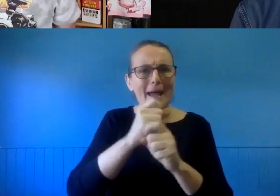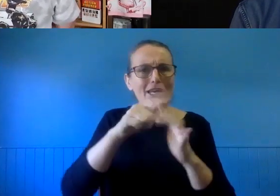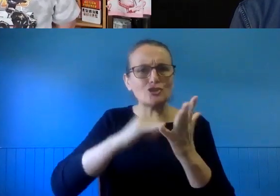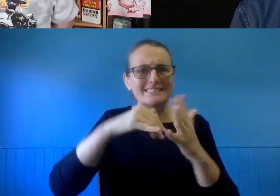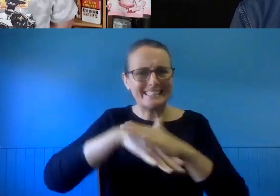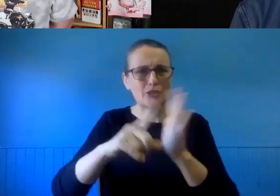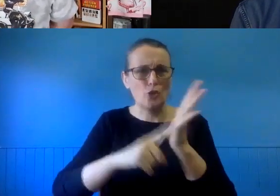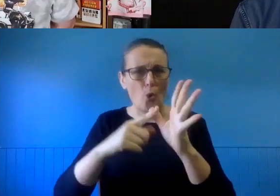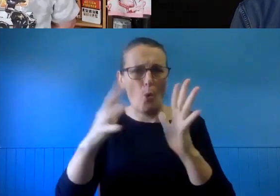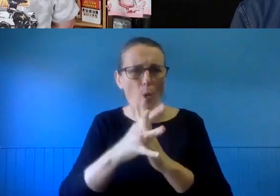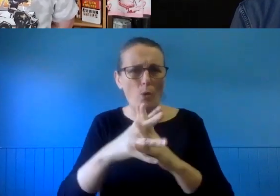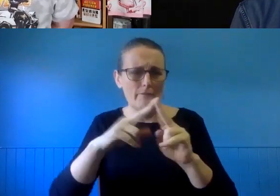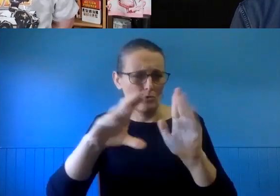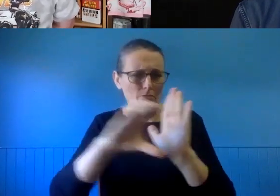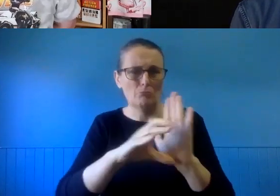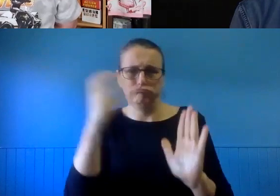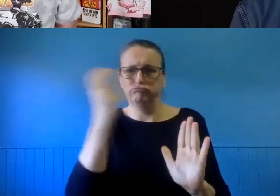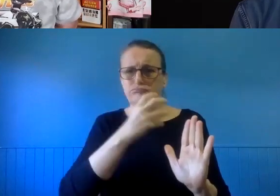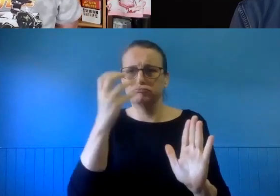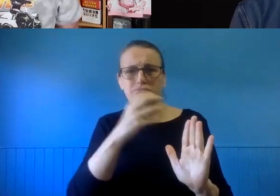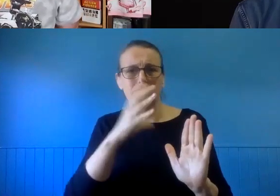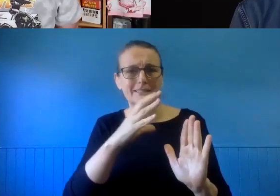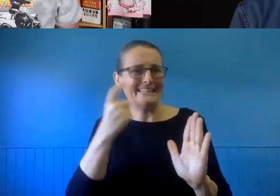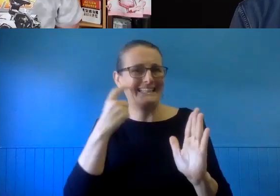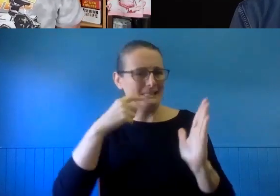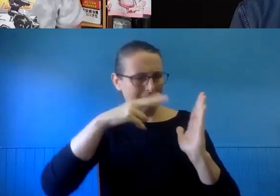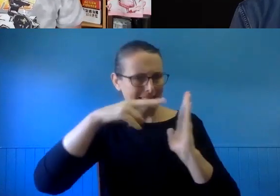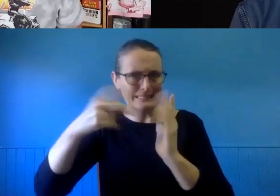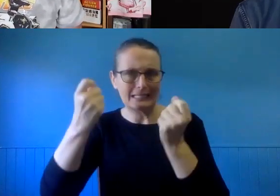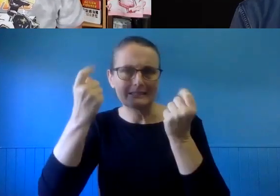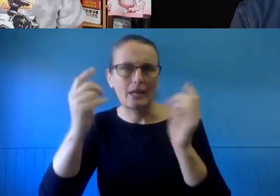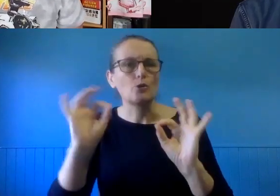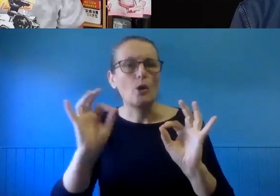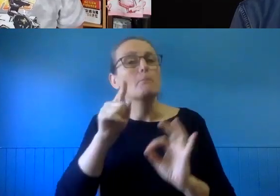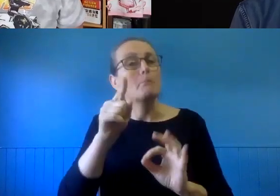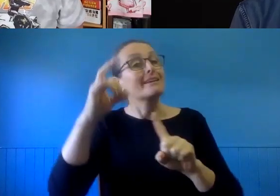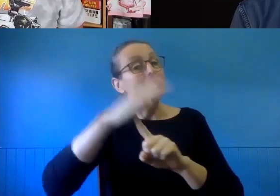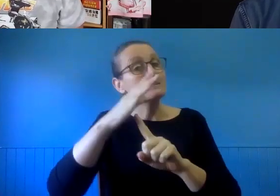It is a complicated space. It is important for artists to know and